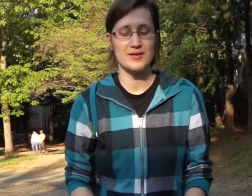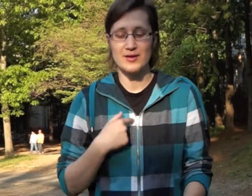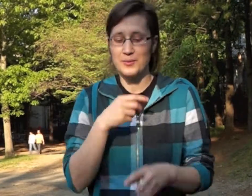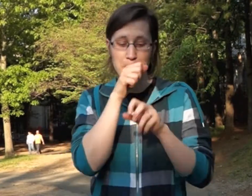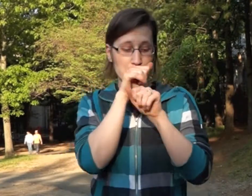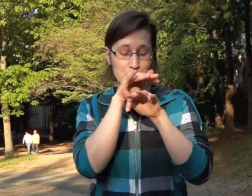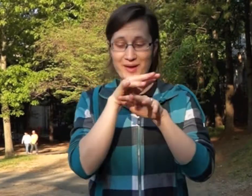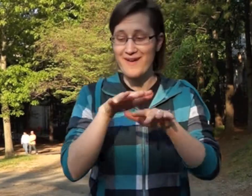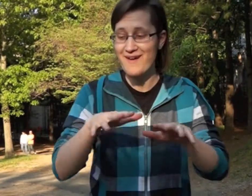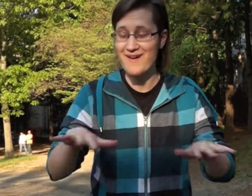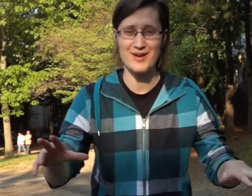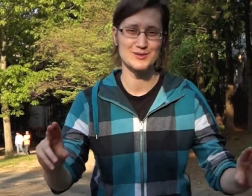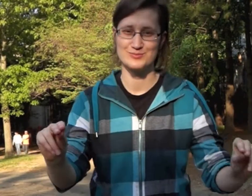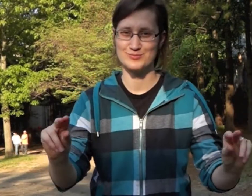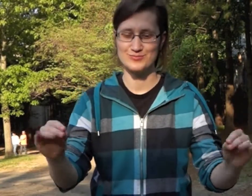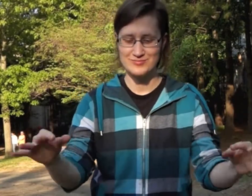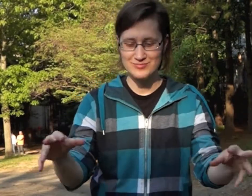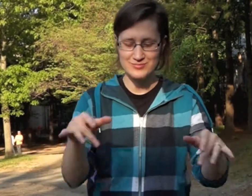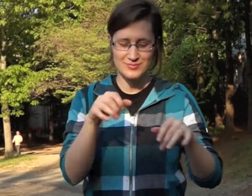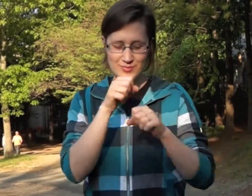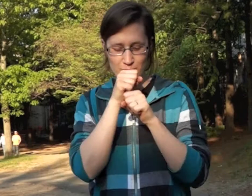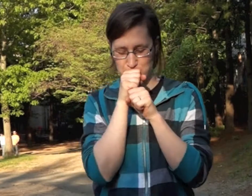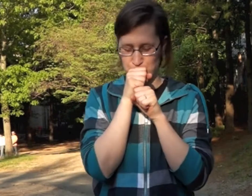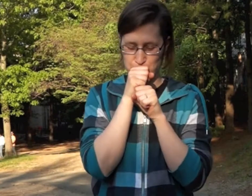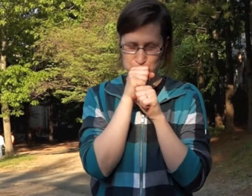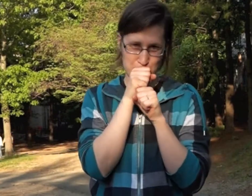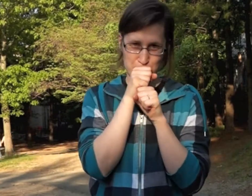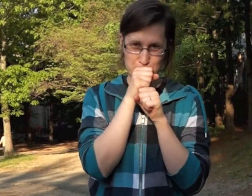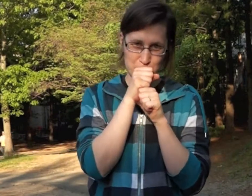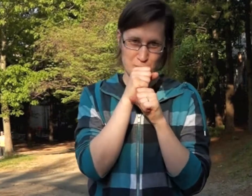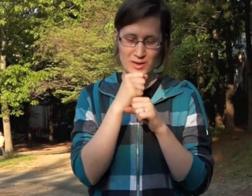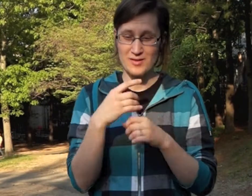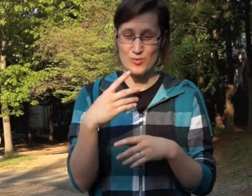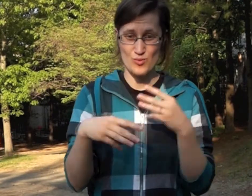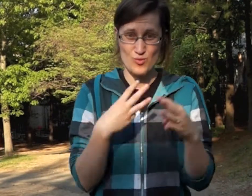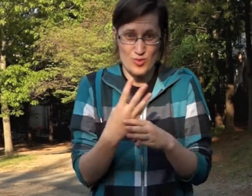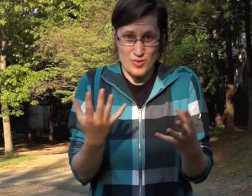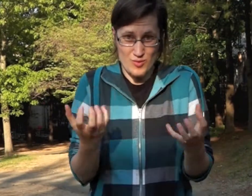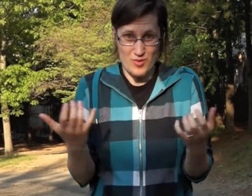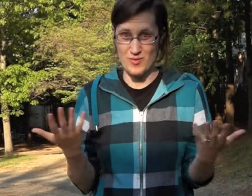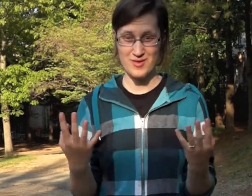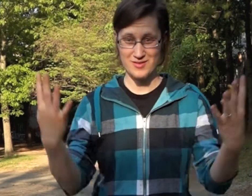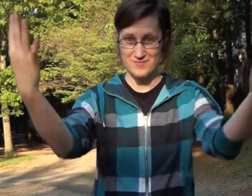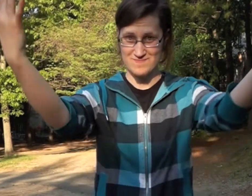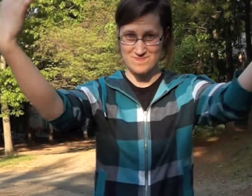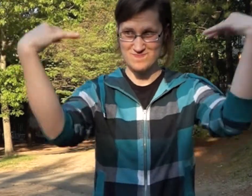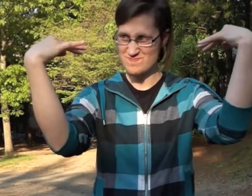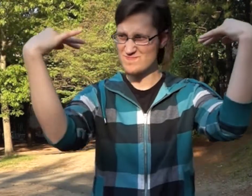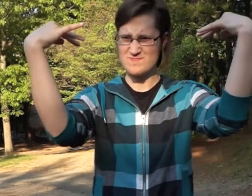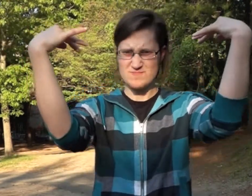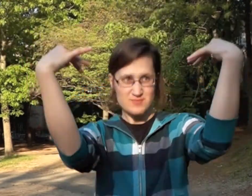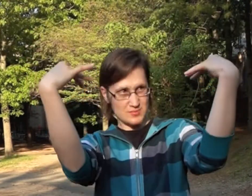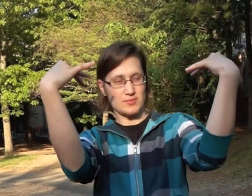I won't tell anybody, won't tell anybody They wanna see us fall they wanna see us fall down